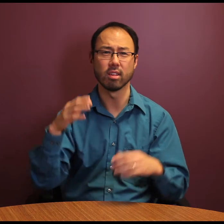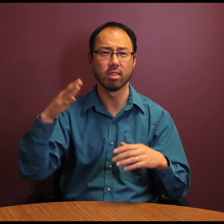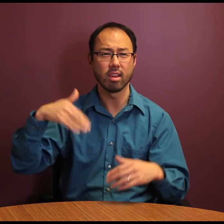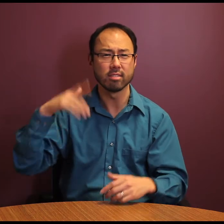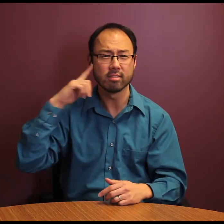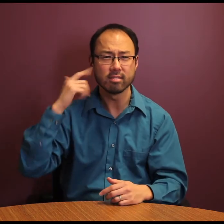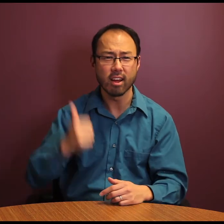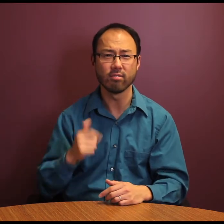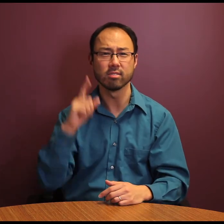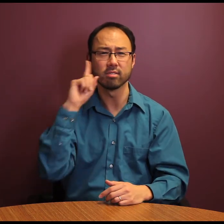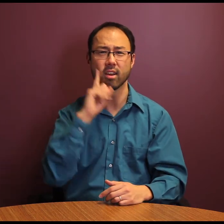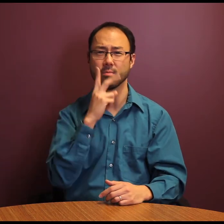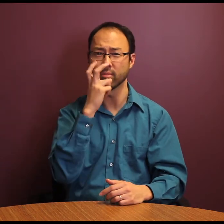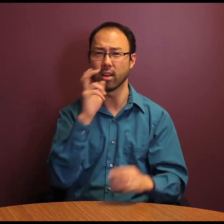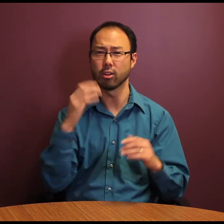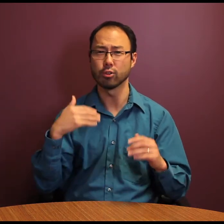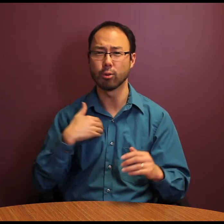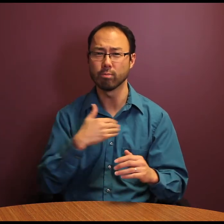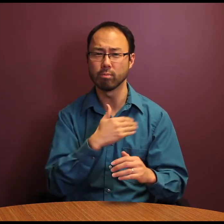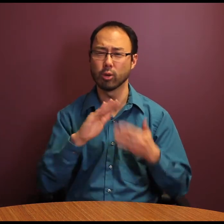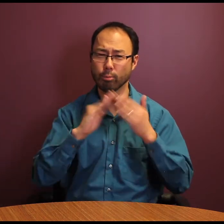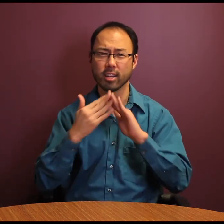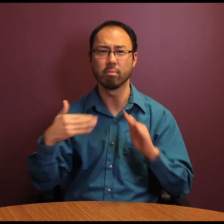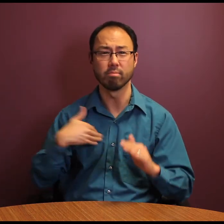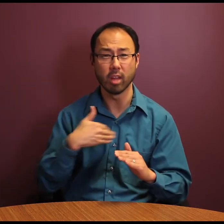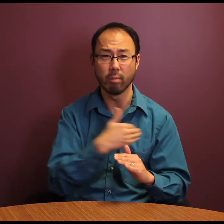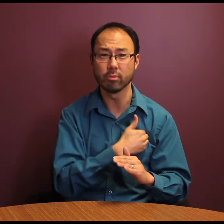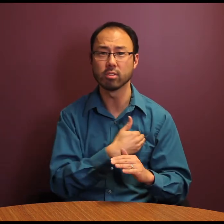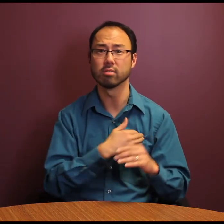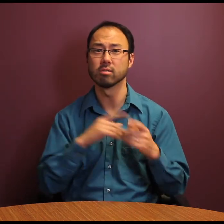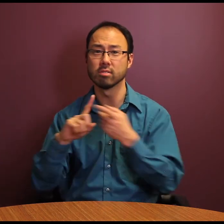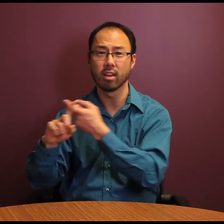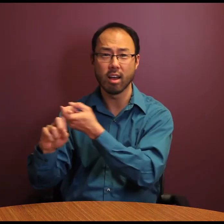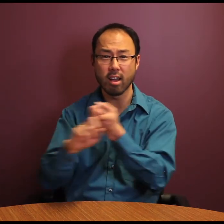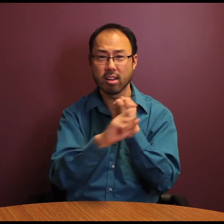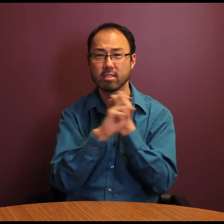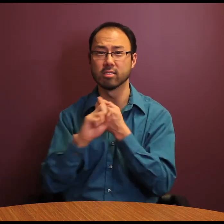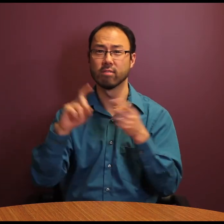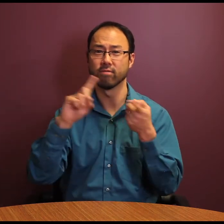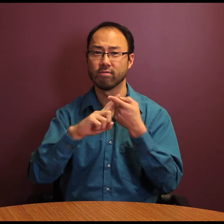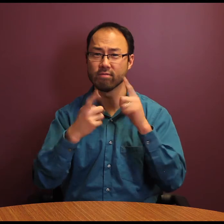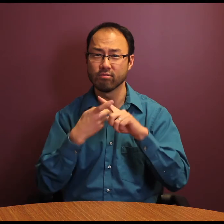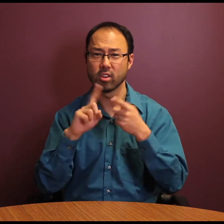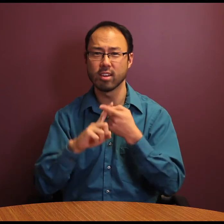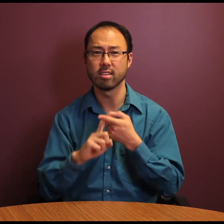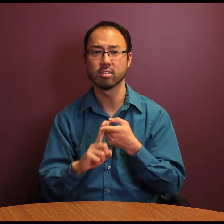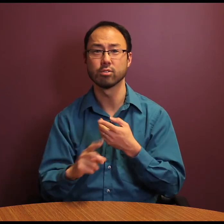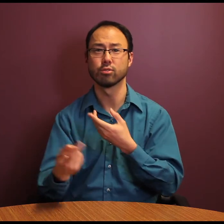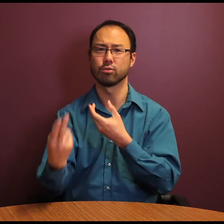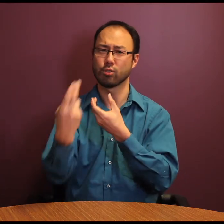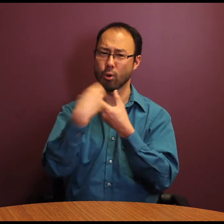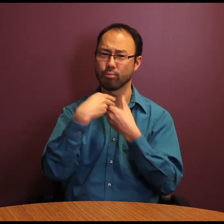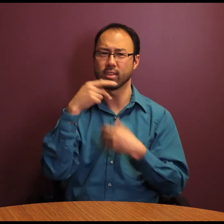Late-deafened, and DeafBlind community members, allies, and friends. Join us on April 14th;